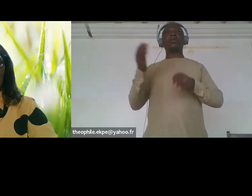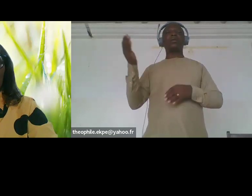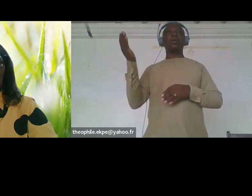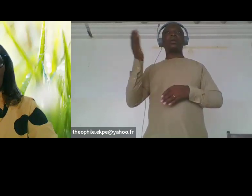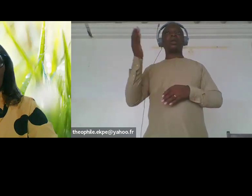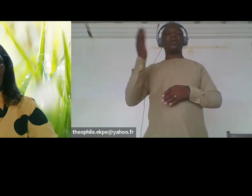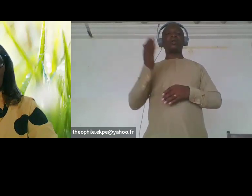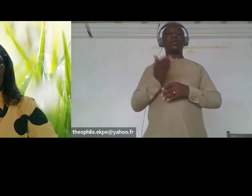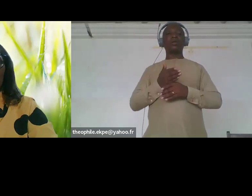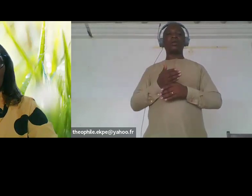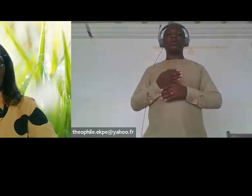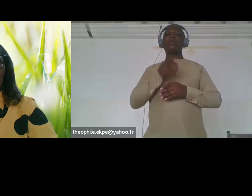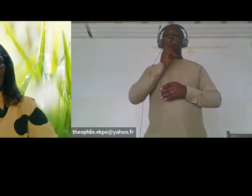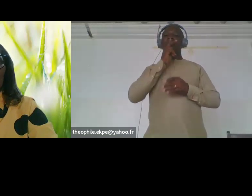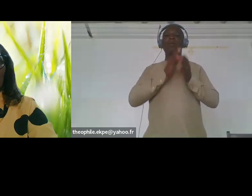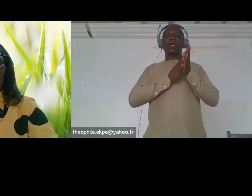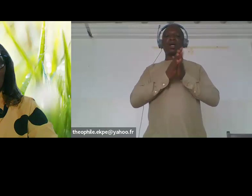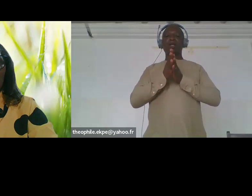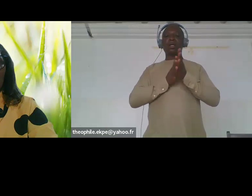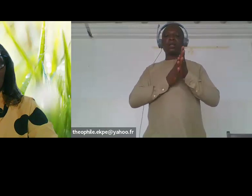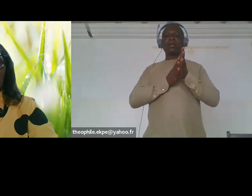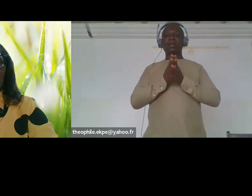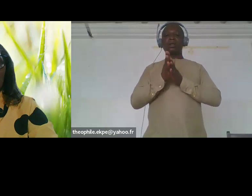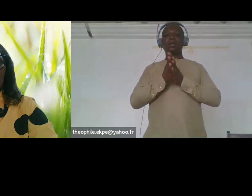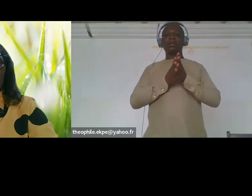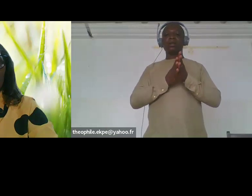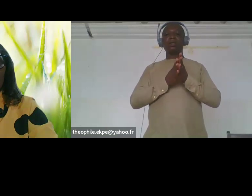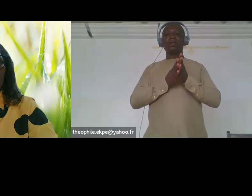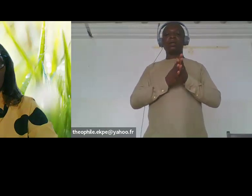extrêmement intéressante où Nabou a travaillé ces